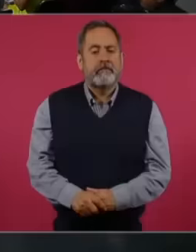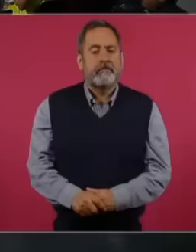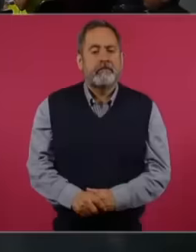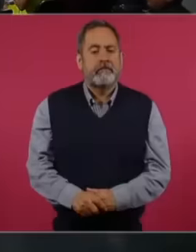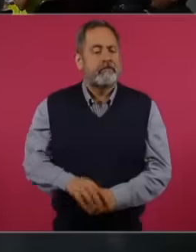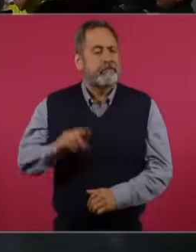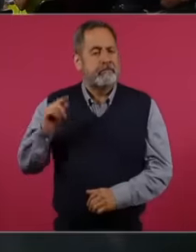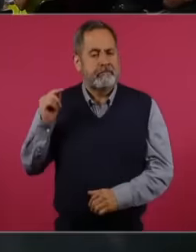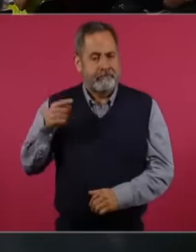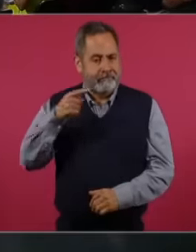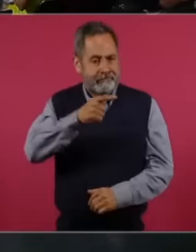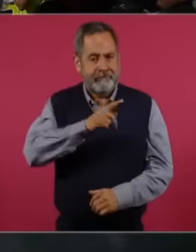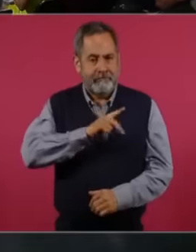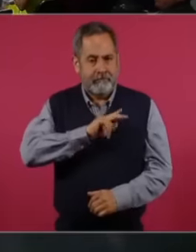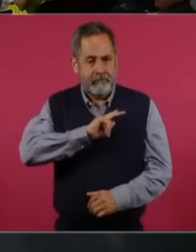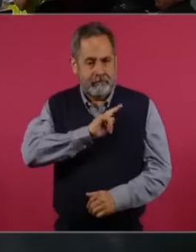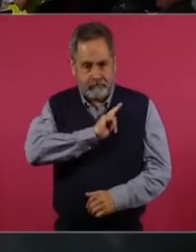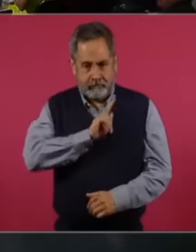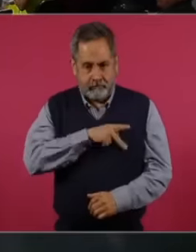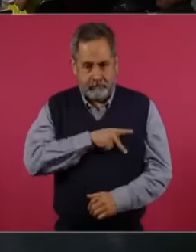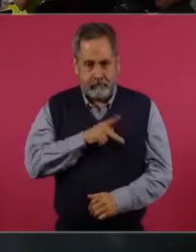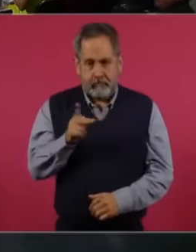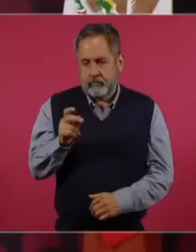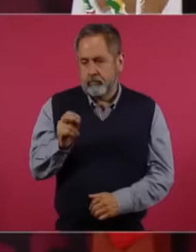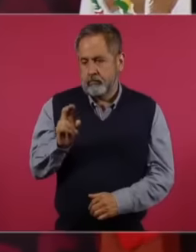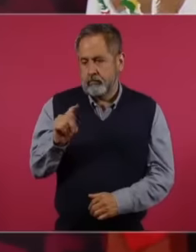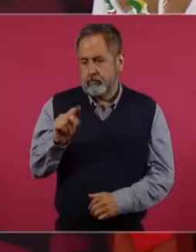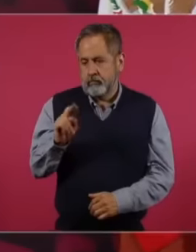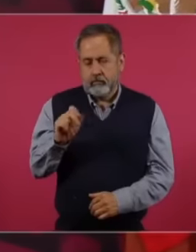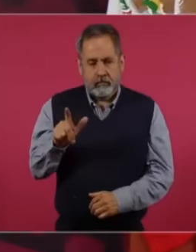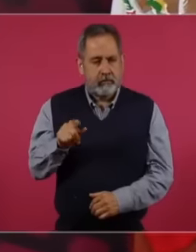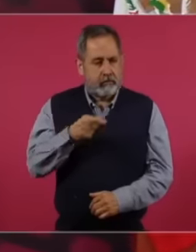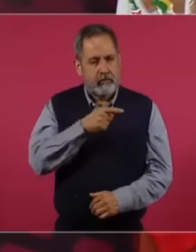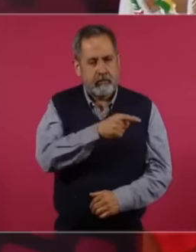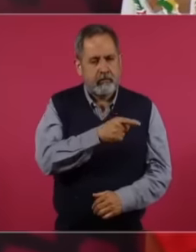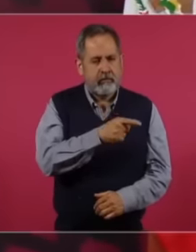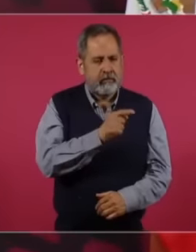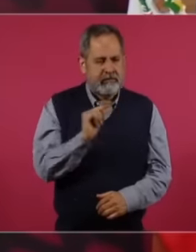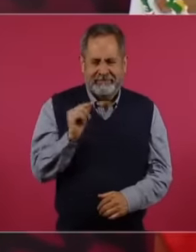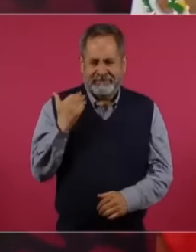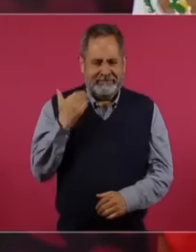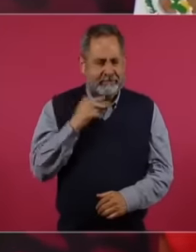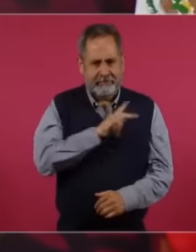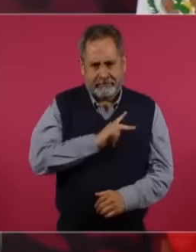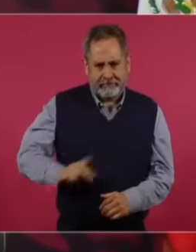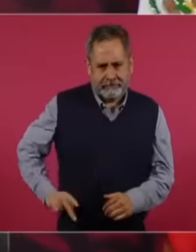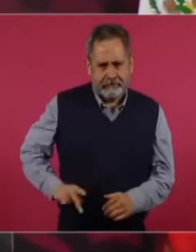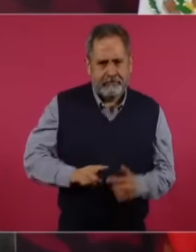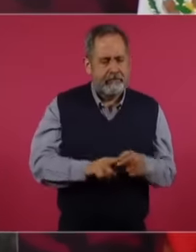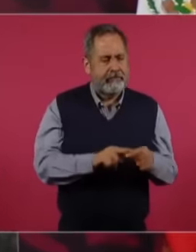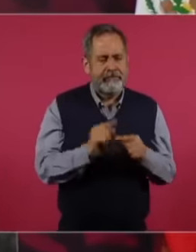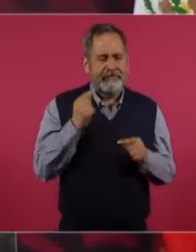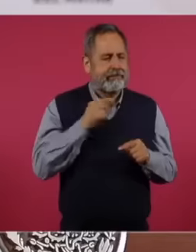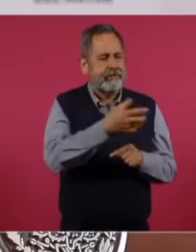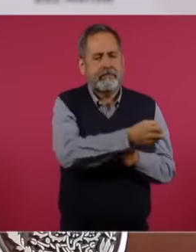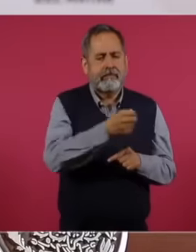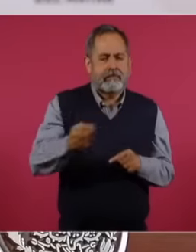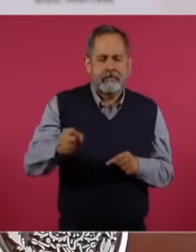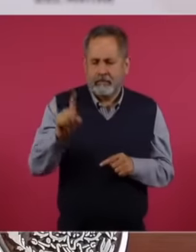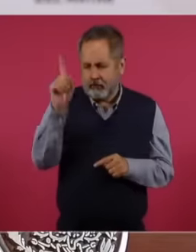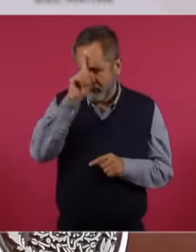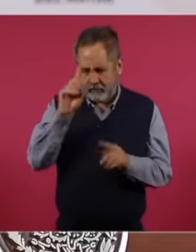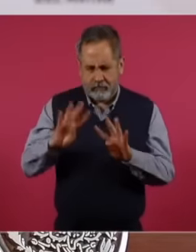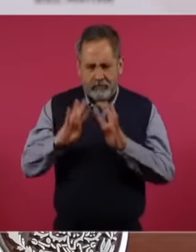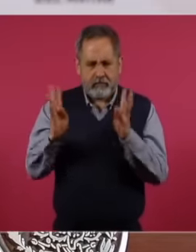Council of the European Union and